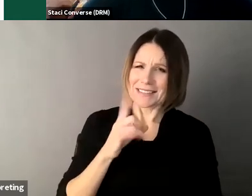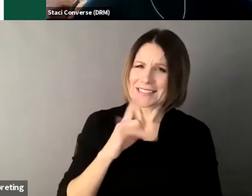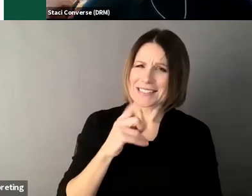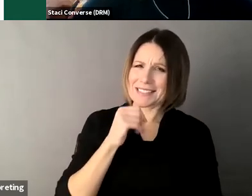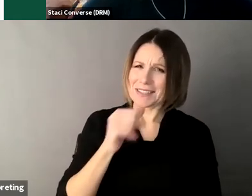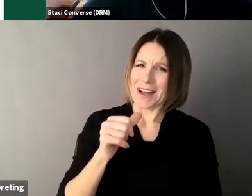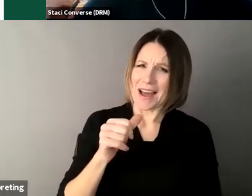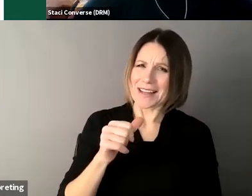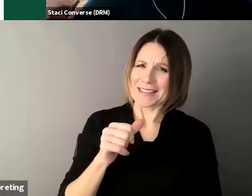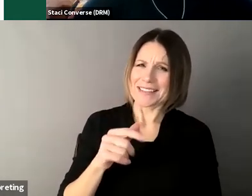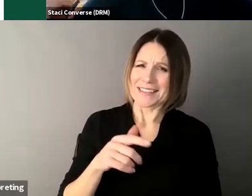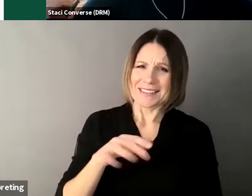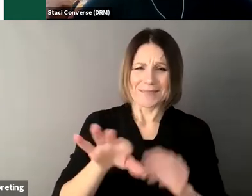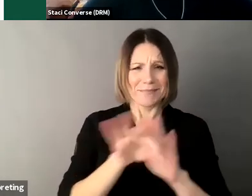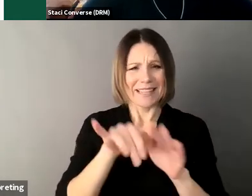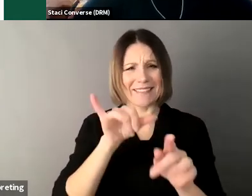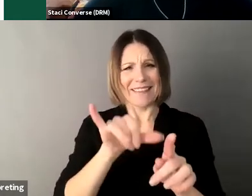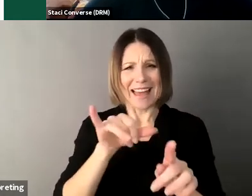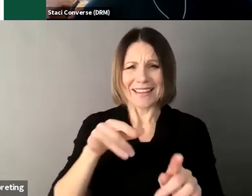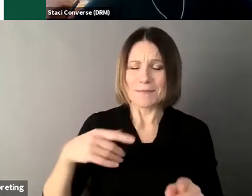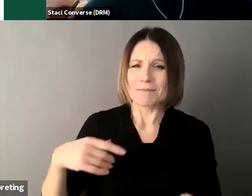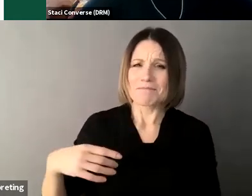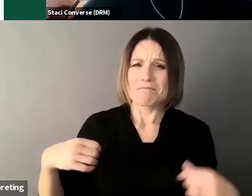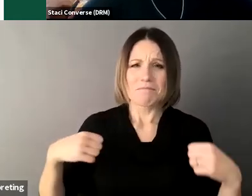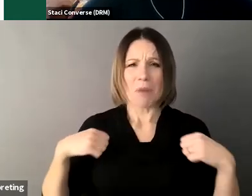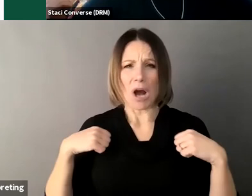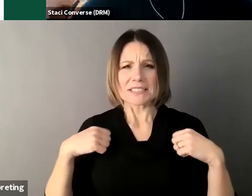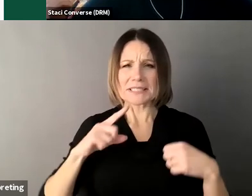asked to be supporters or we're supporters for other people we should probably remember those